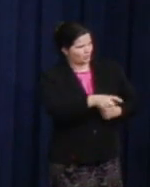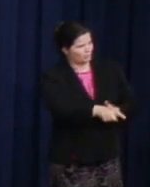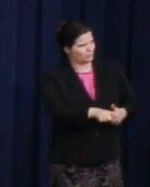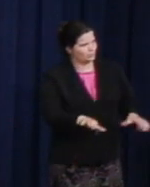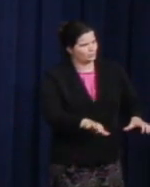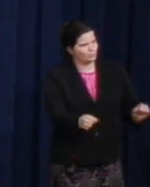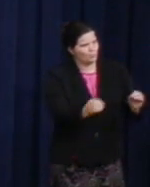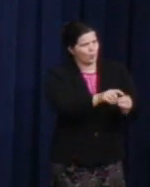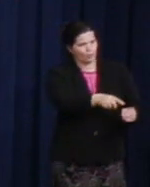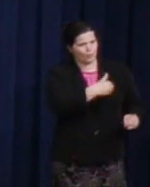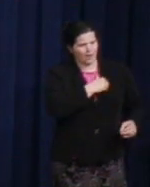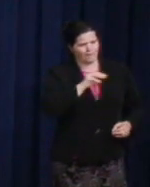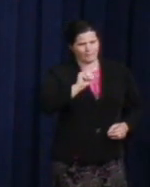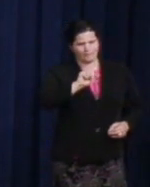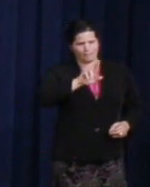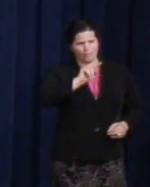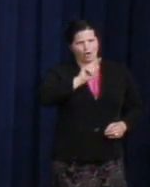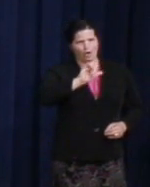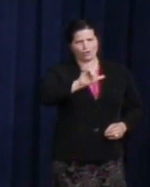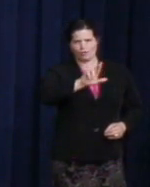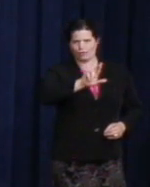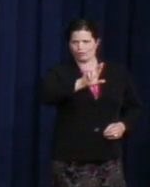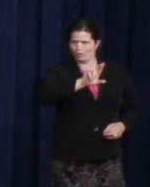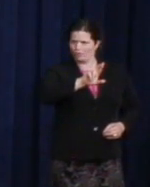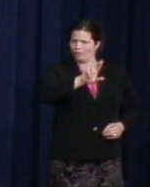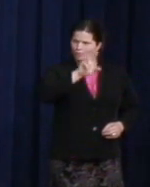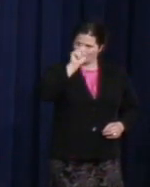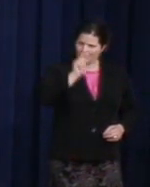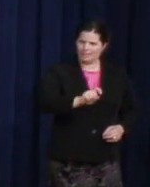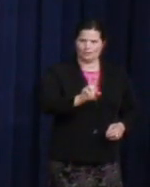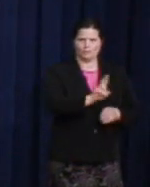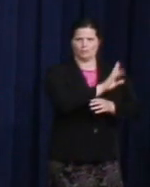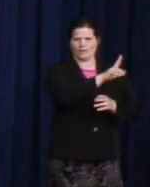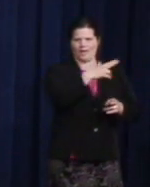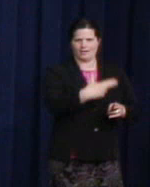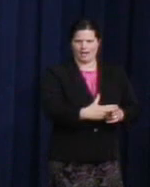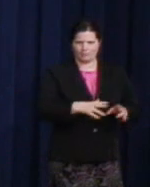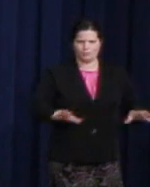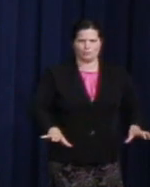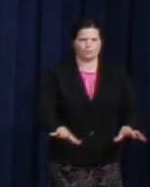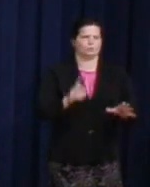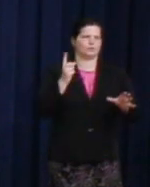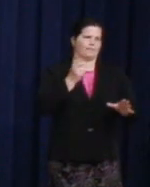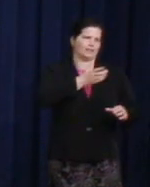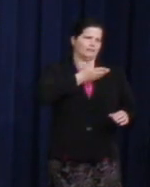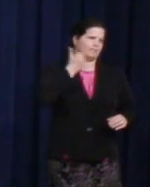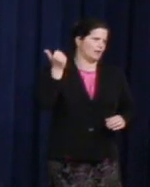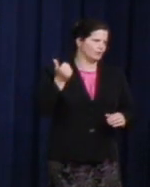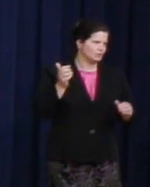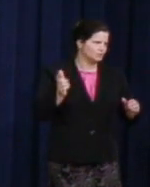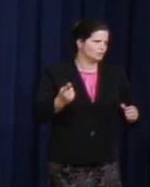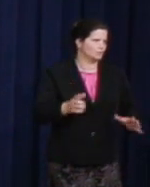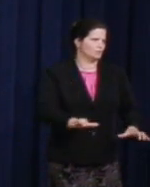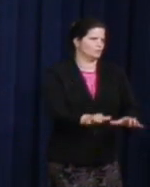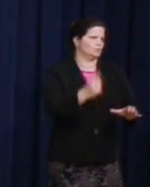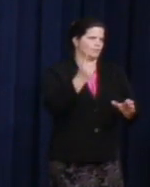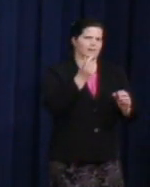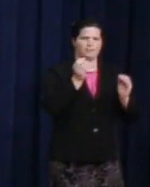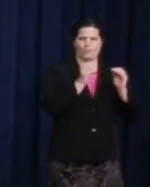We need to use that name to do more. And so, we started the Milk Foundation. And I wanted to close with a quote